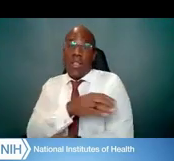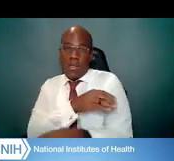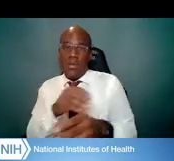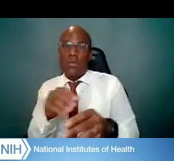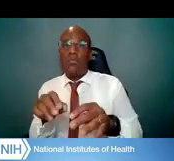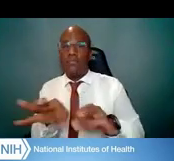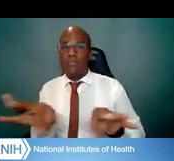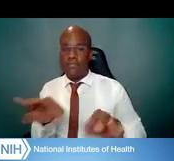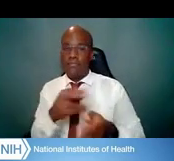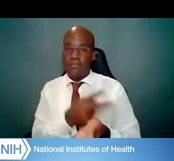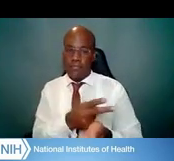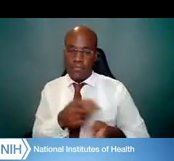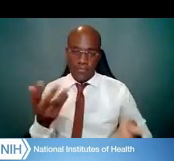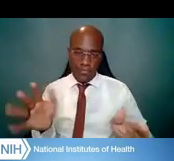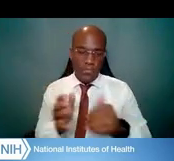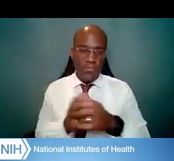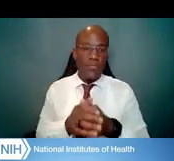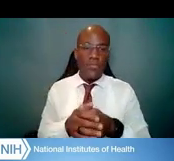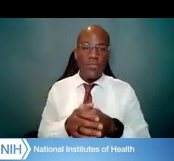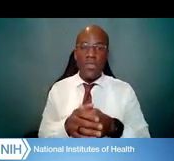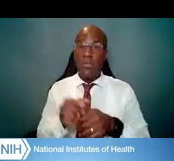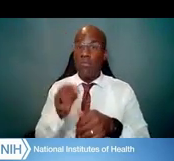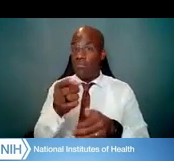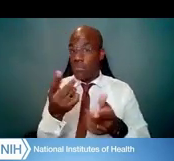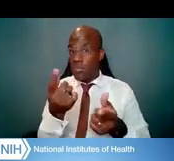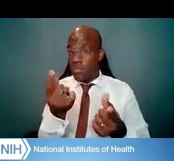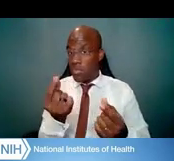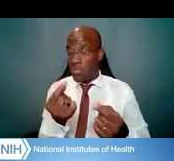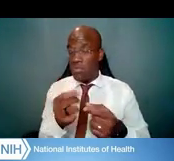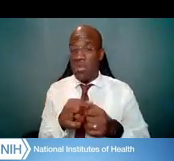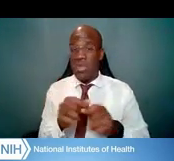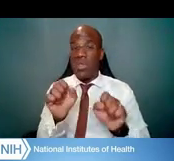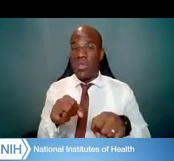So what you want to do is, you want to go onto our K kiosk